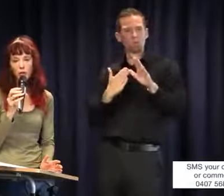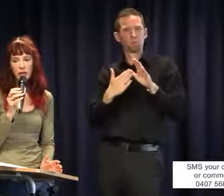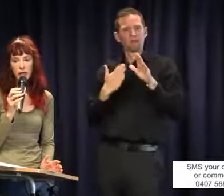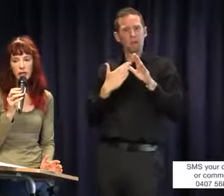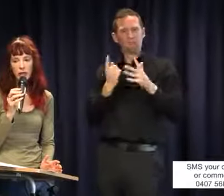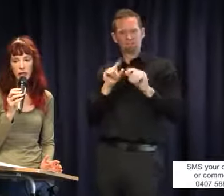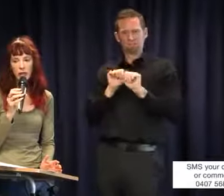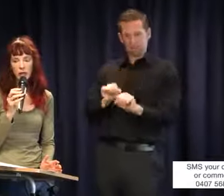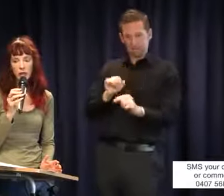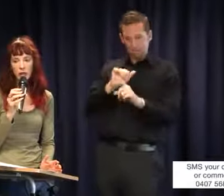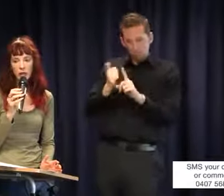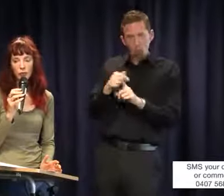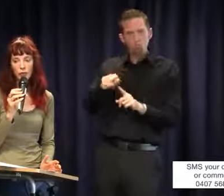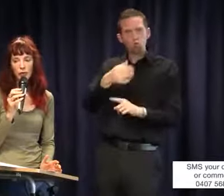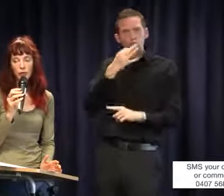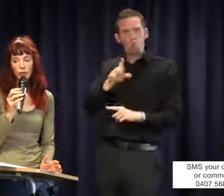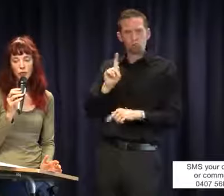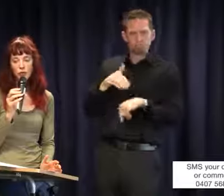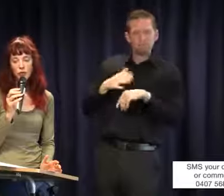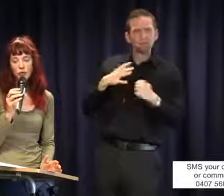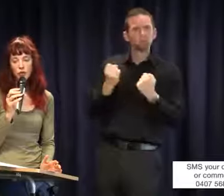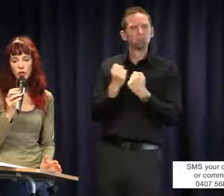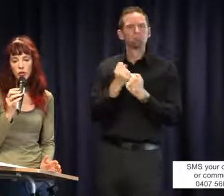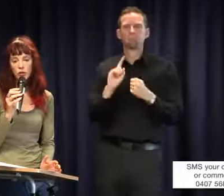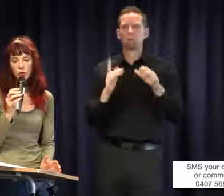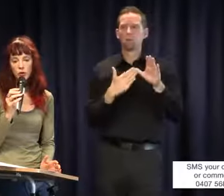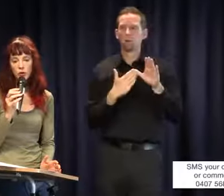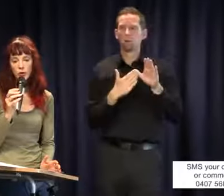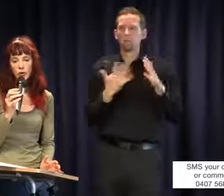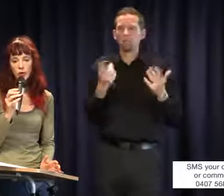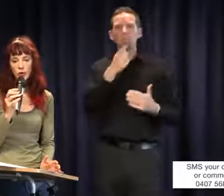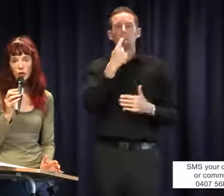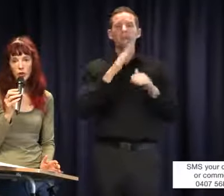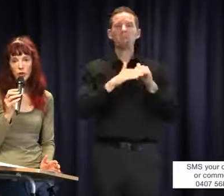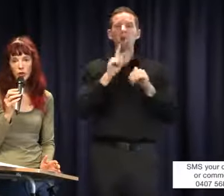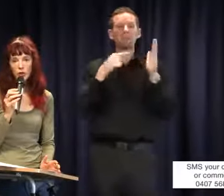is having are. In terms of teachers of the deaf signing, of course in other countries